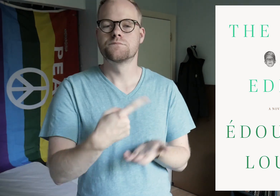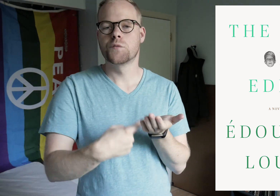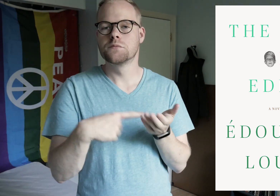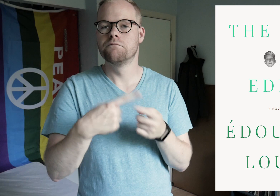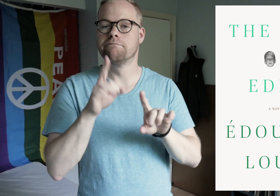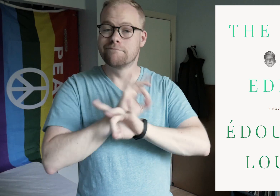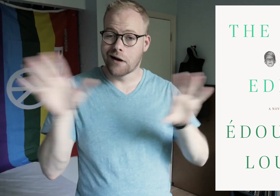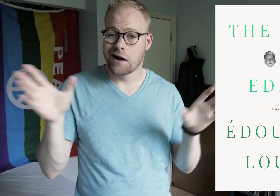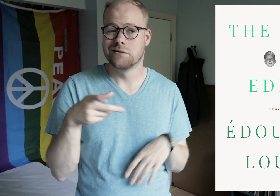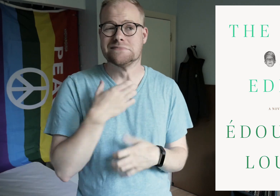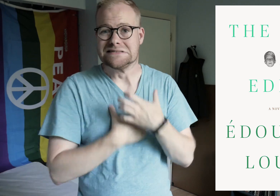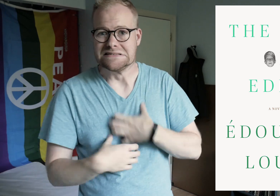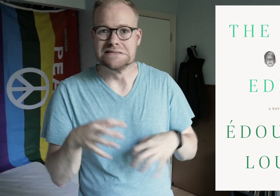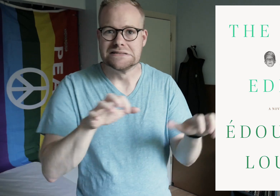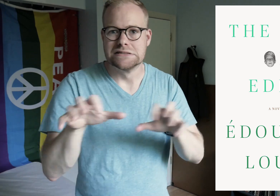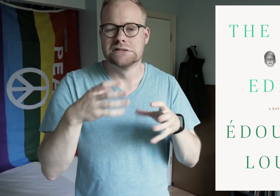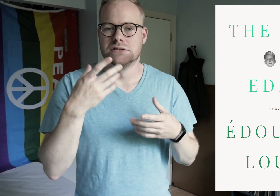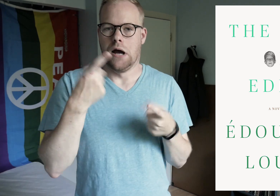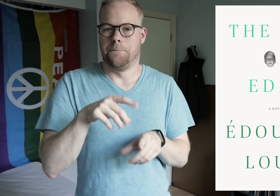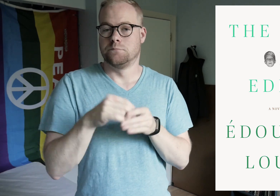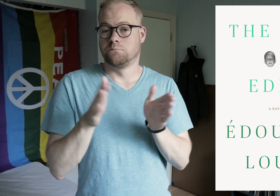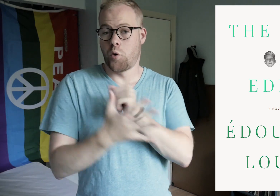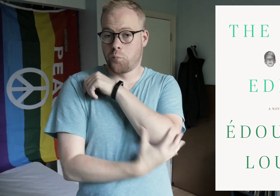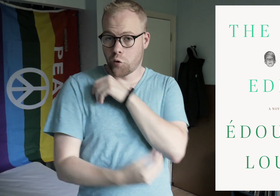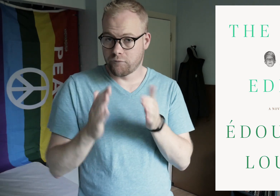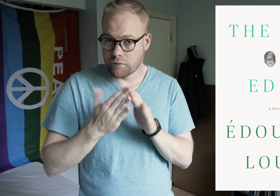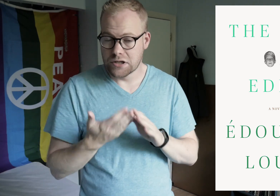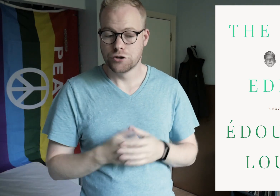It talks about the violence and desperation that happens in small, poor villages.